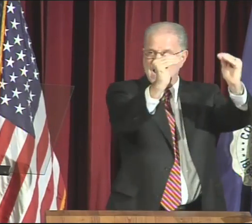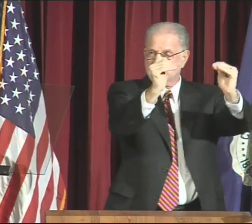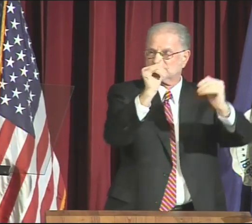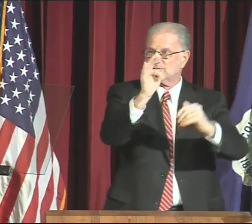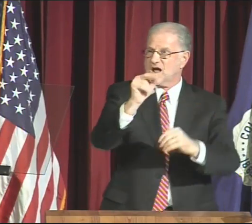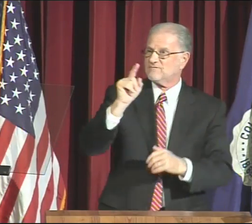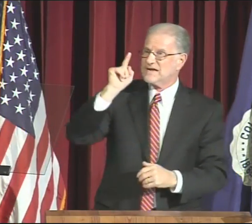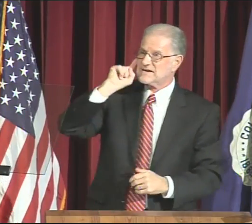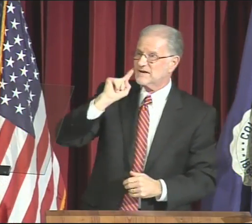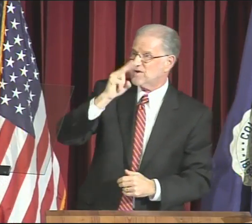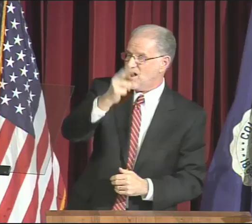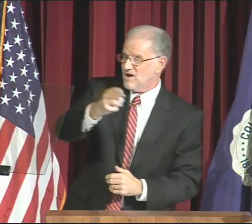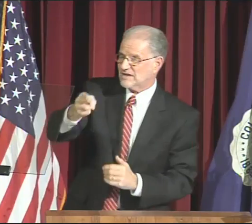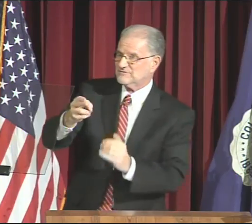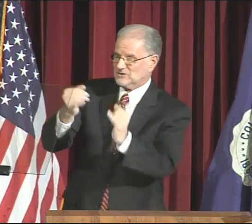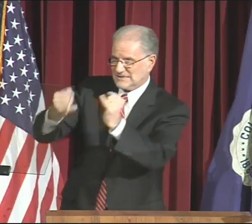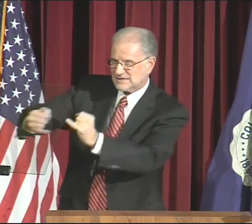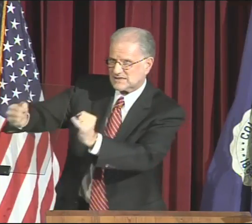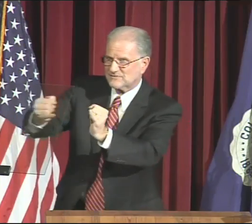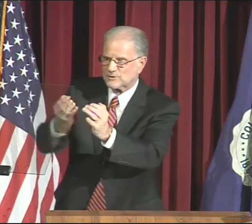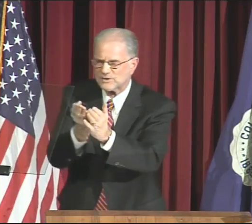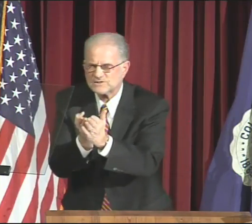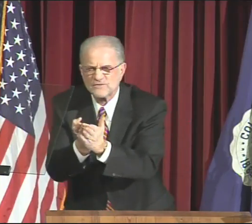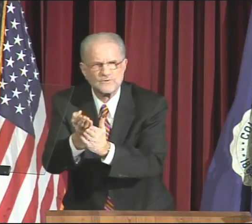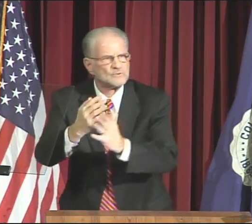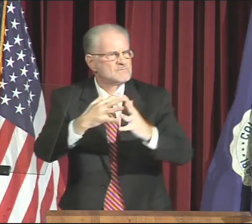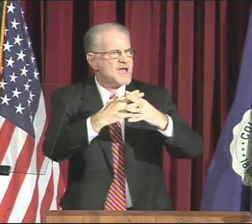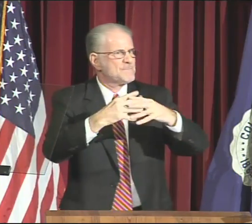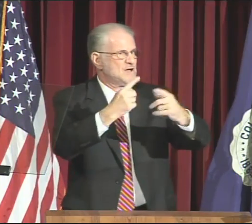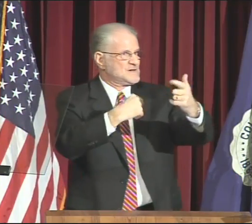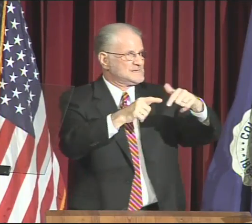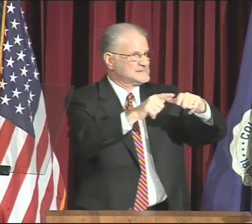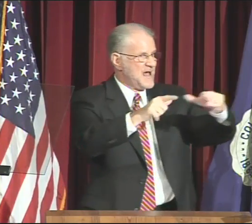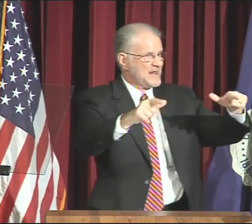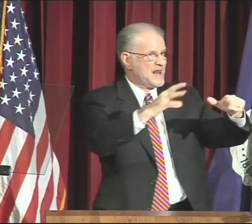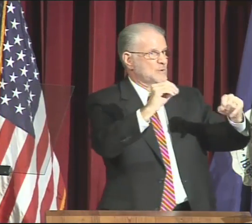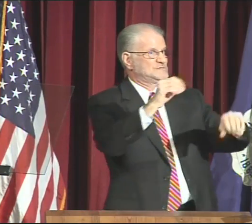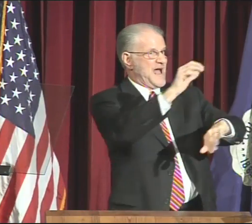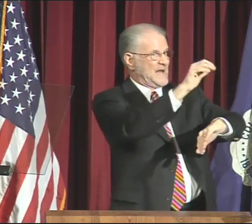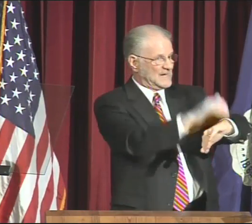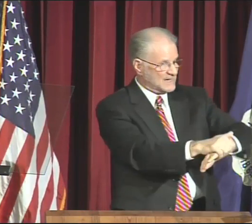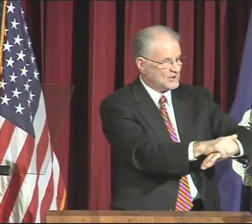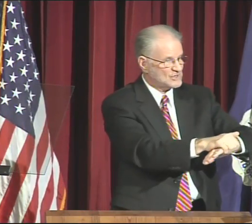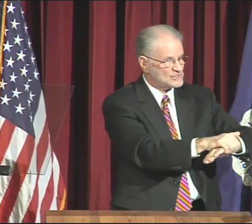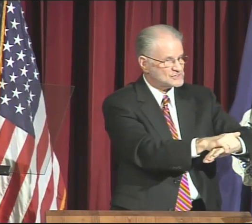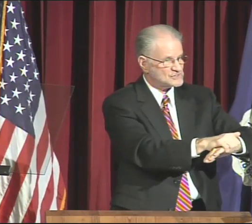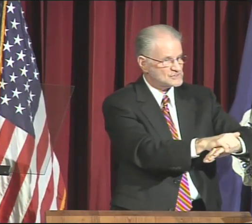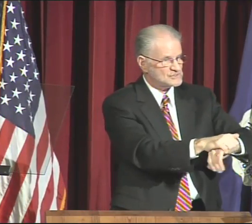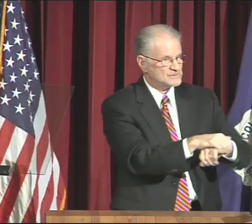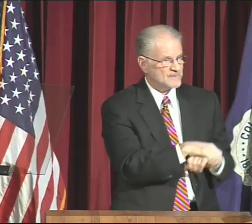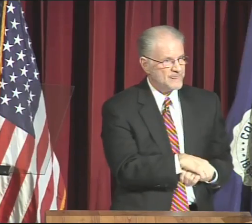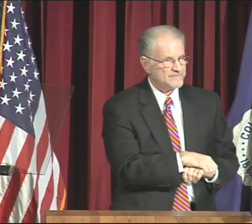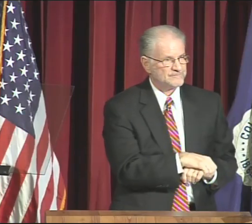of higher education that ensures the intellectual and professional advancement of deaf and hard of hearing individuals